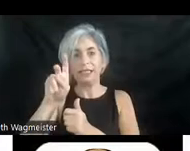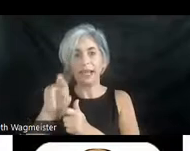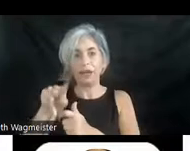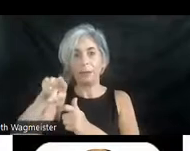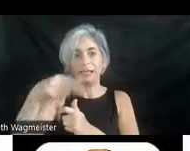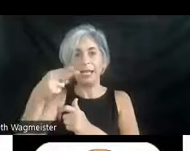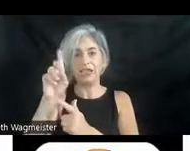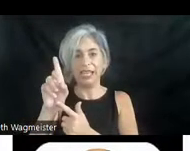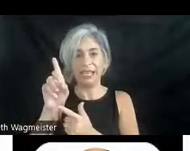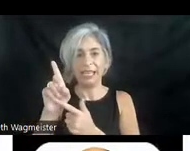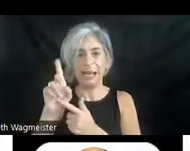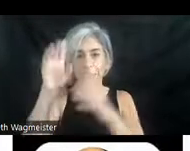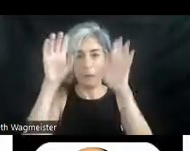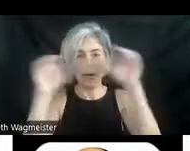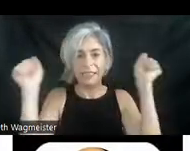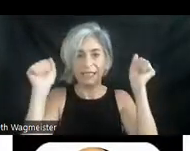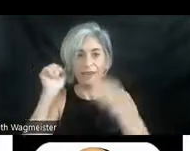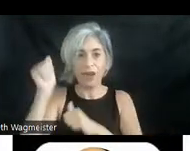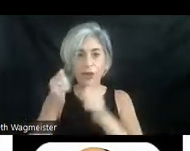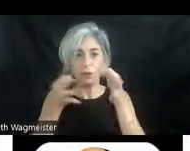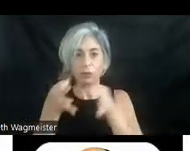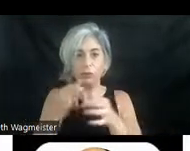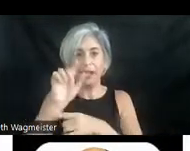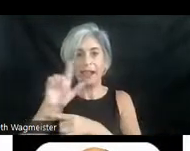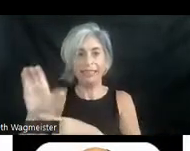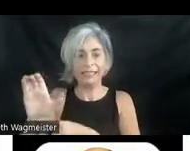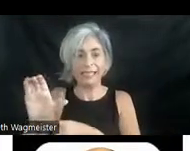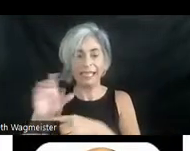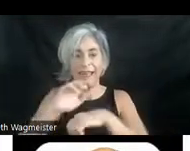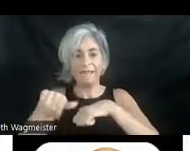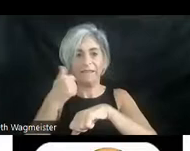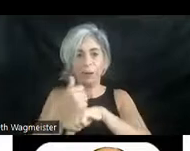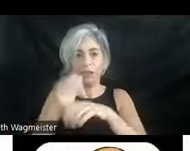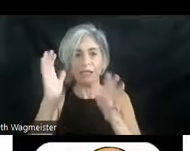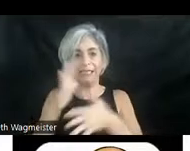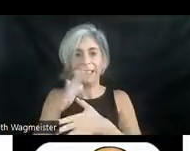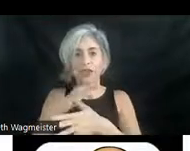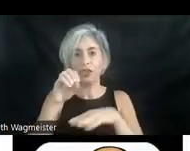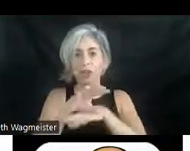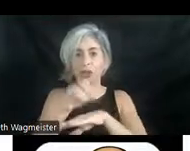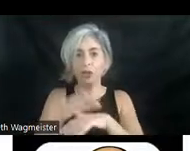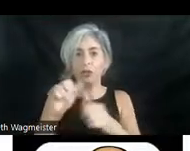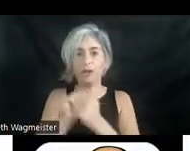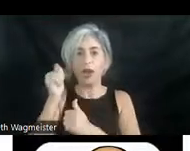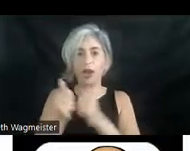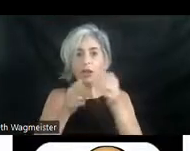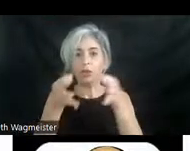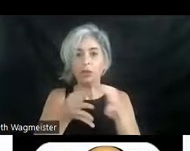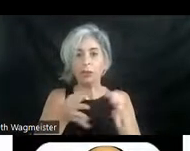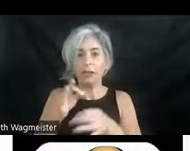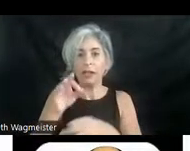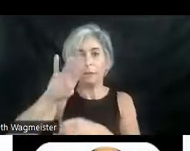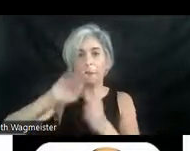founder of senior consultant to the audio description project of ACB, then council of